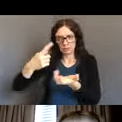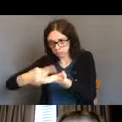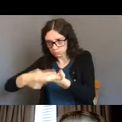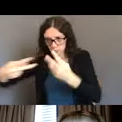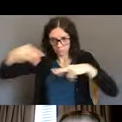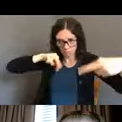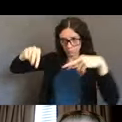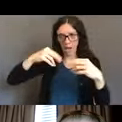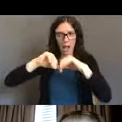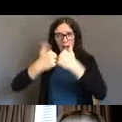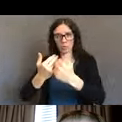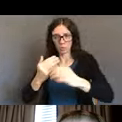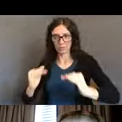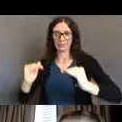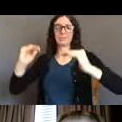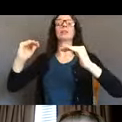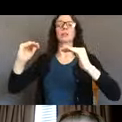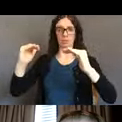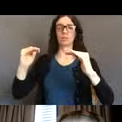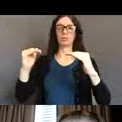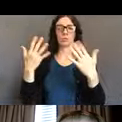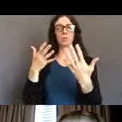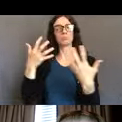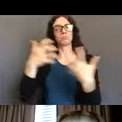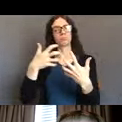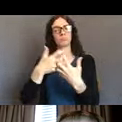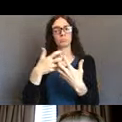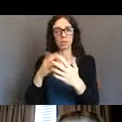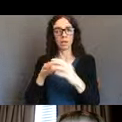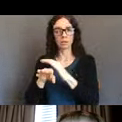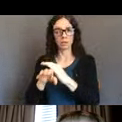very historic monumental achievement that we are still developing.